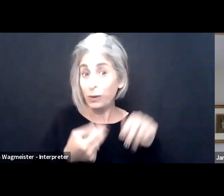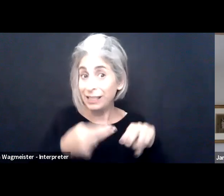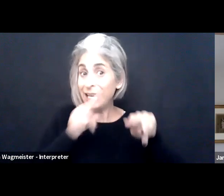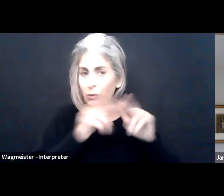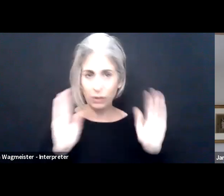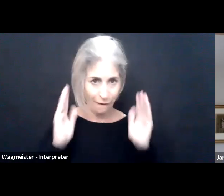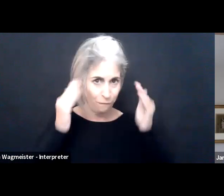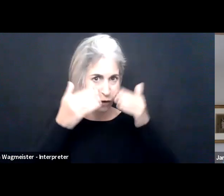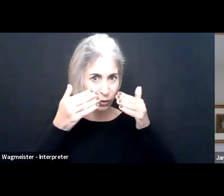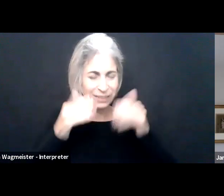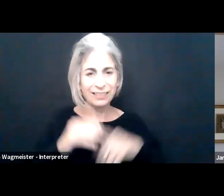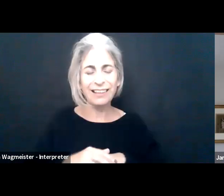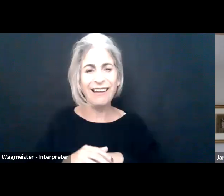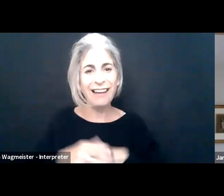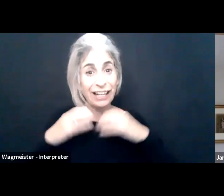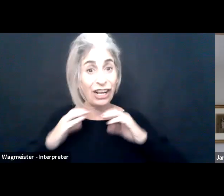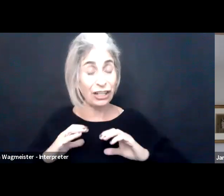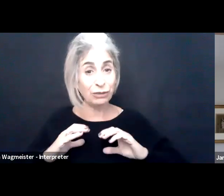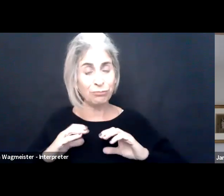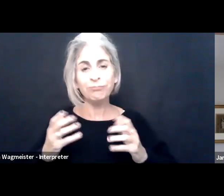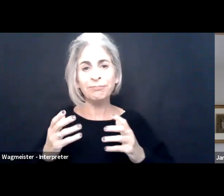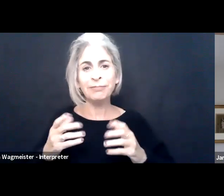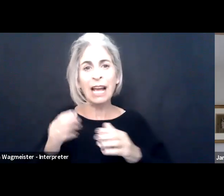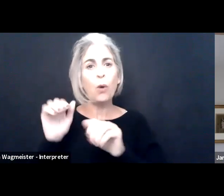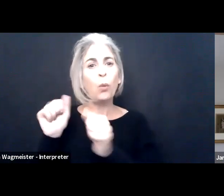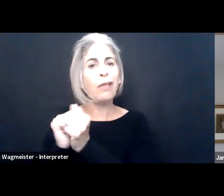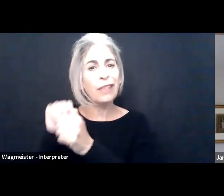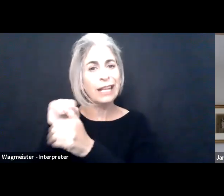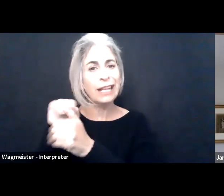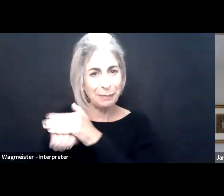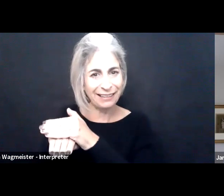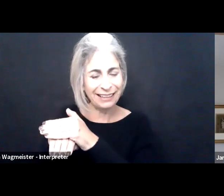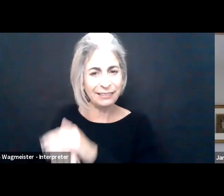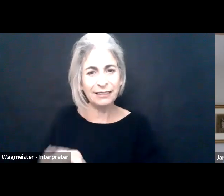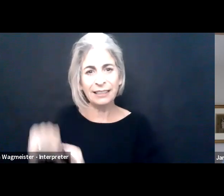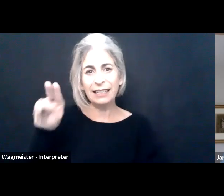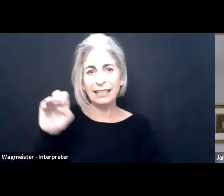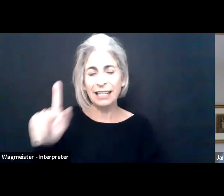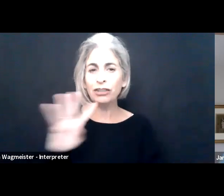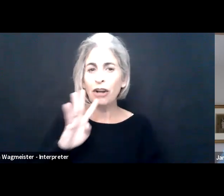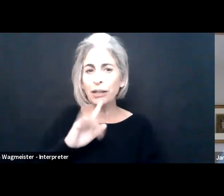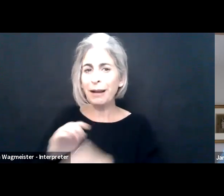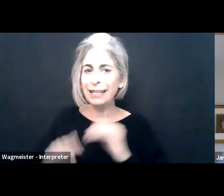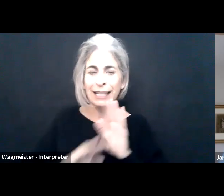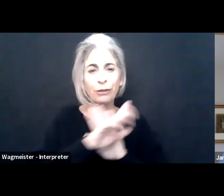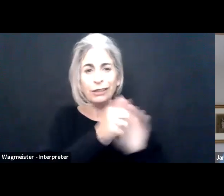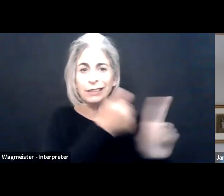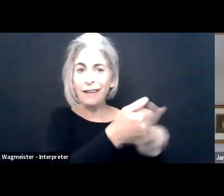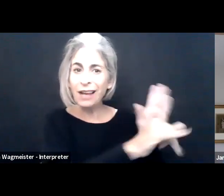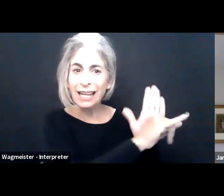disability answer desk that there was this increased focus both by enterprise customers and consumers on